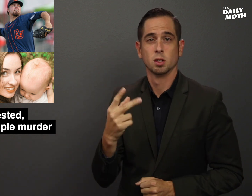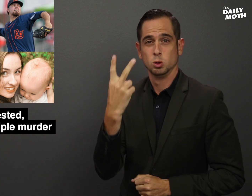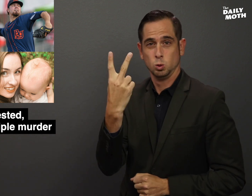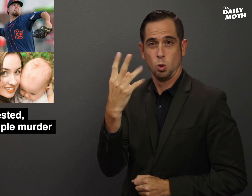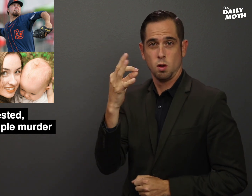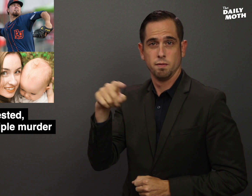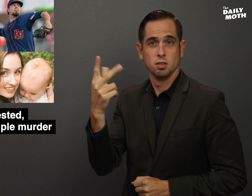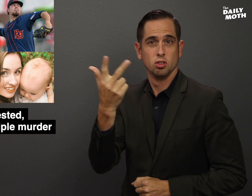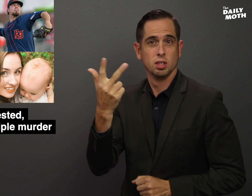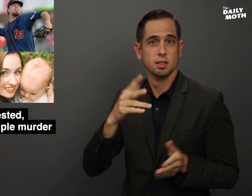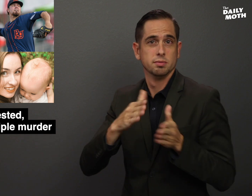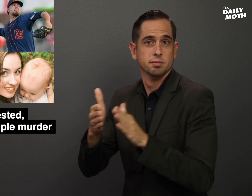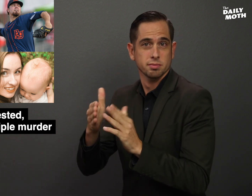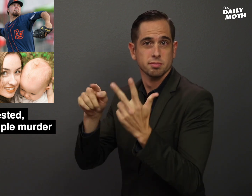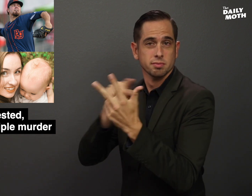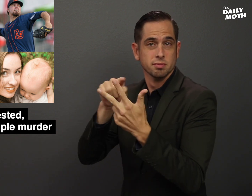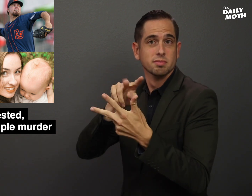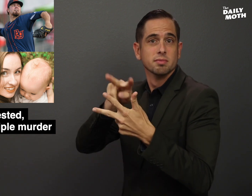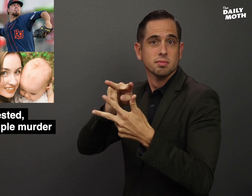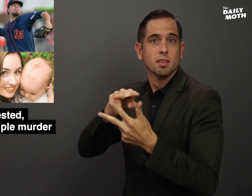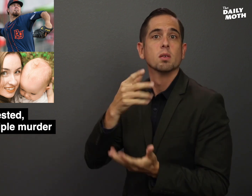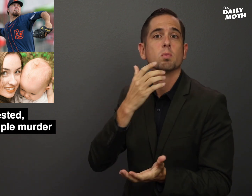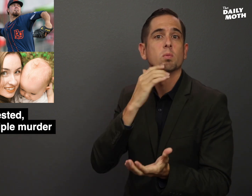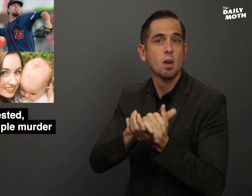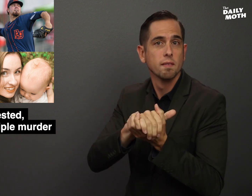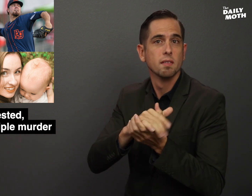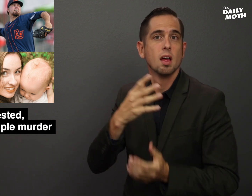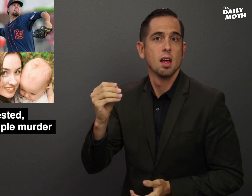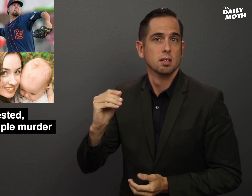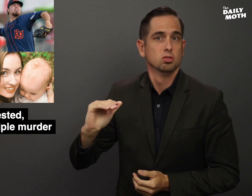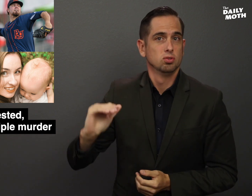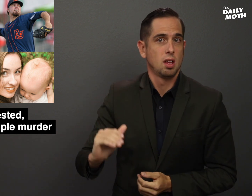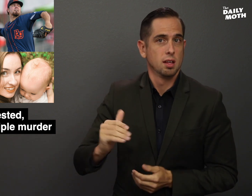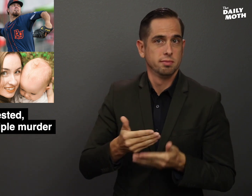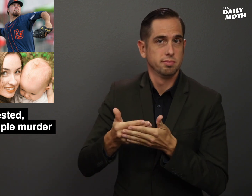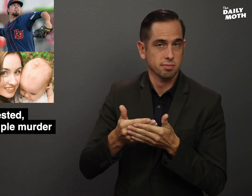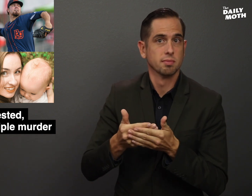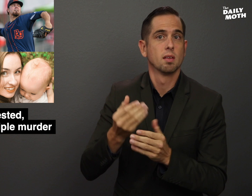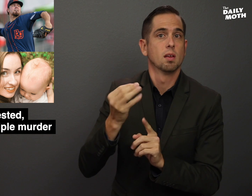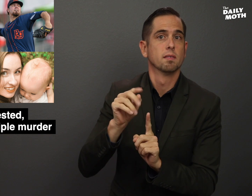Two of the three victims are the wife and child of